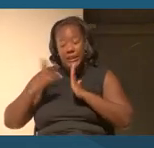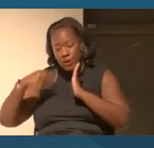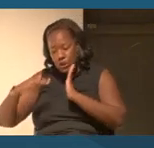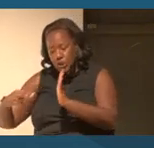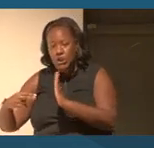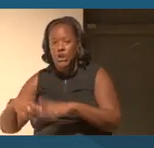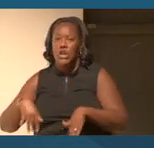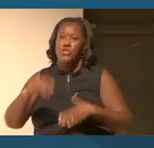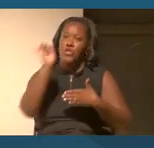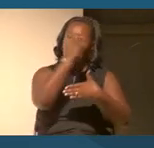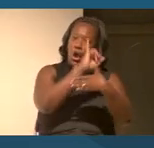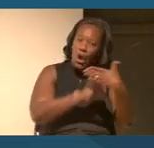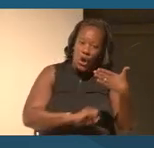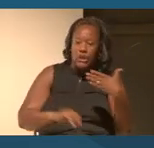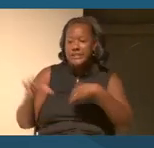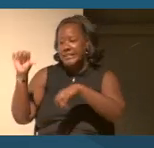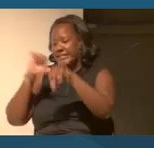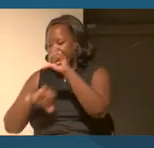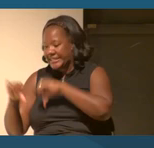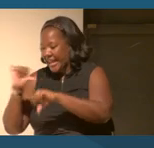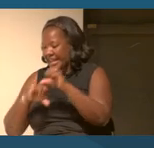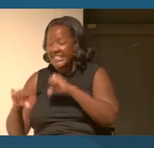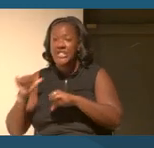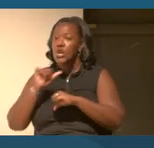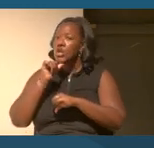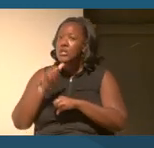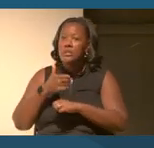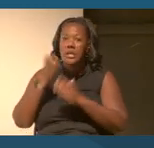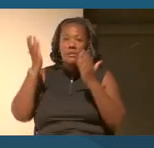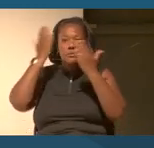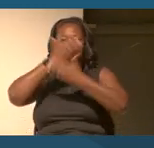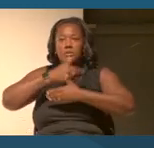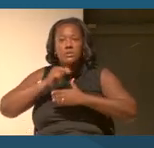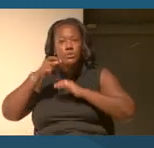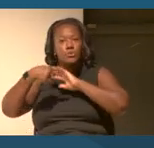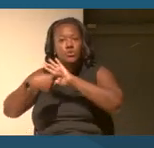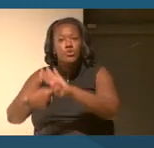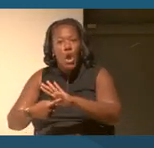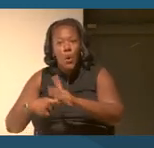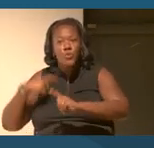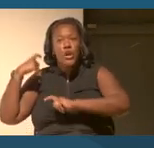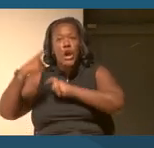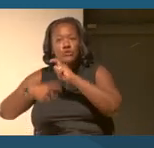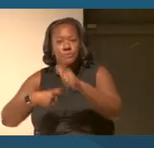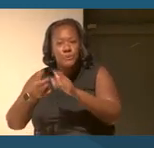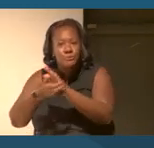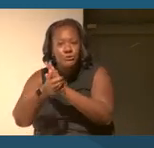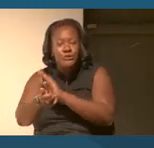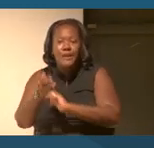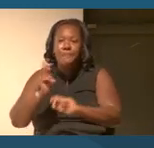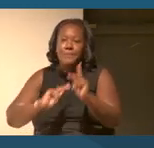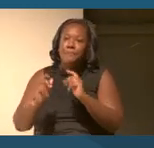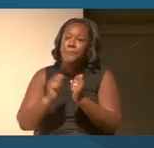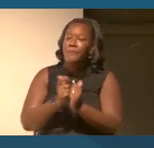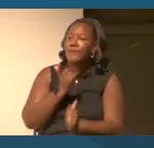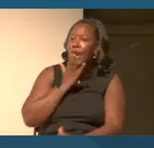when science does not reflect the contributions of people of color, there's an erasure of the contributions of people of color.